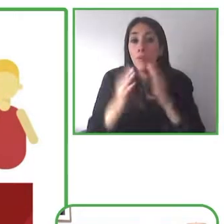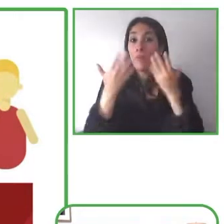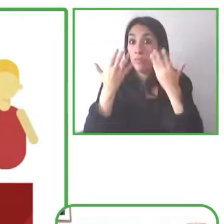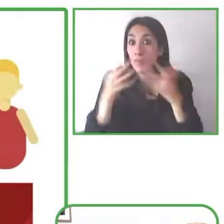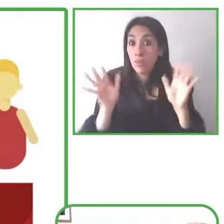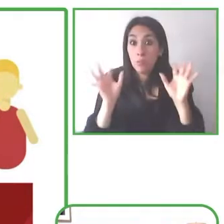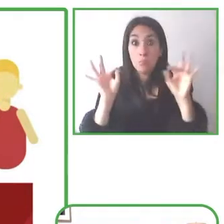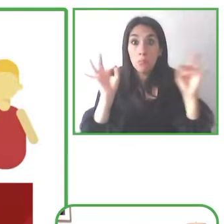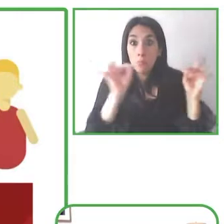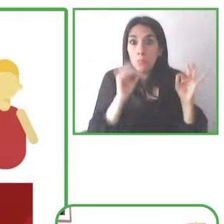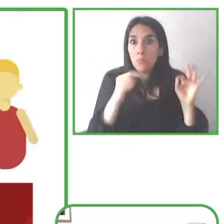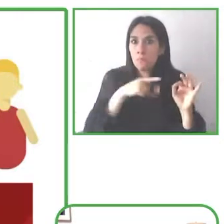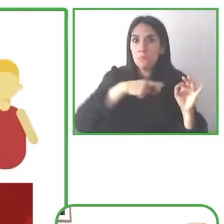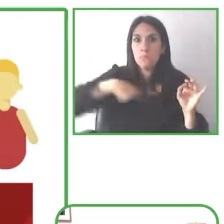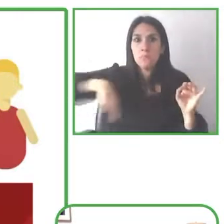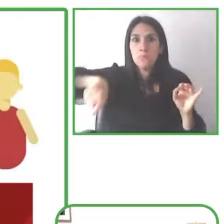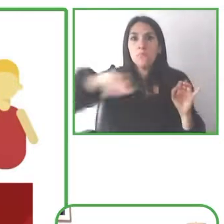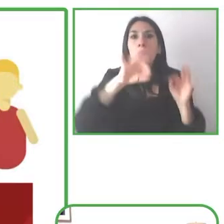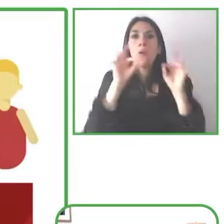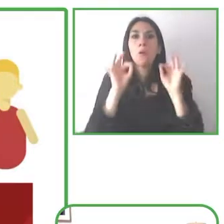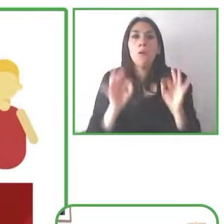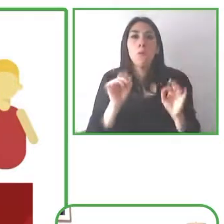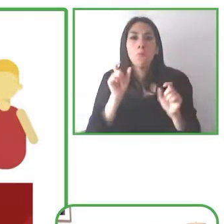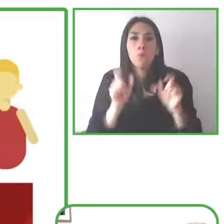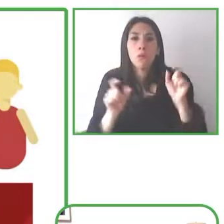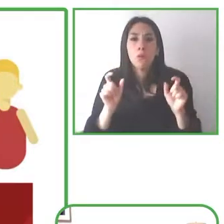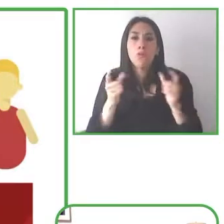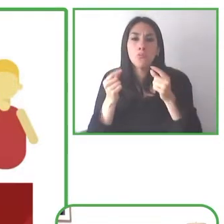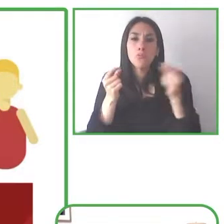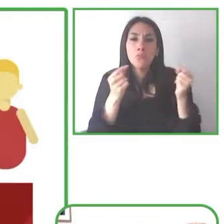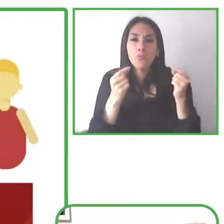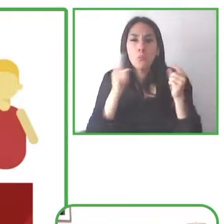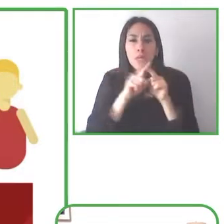through building partnerships with key organizations and disability advocacy